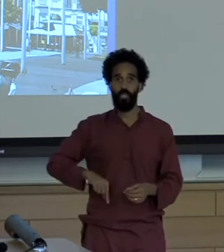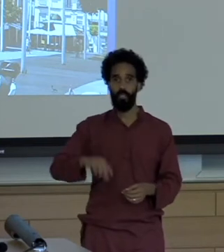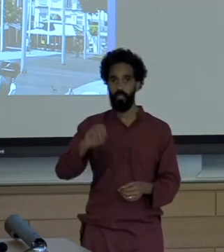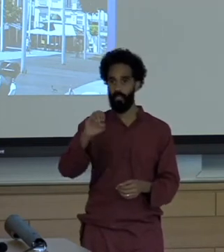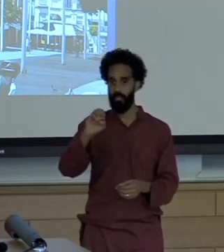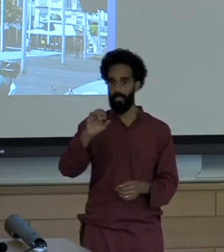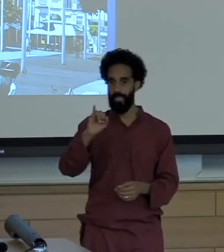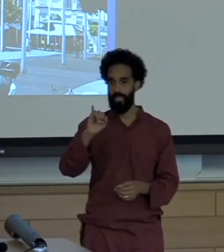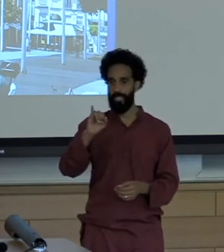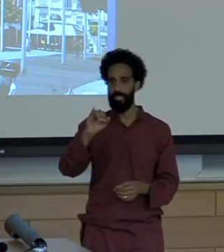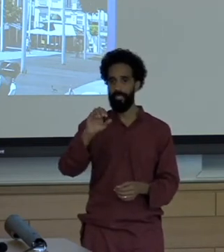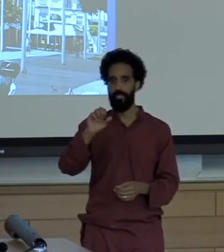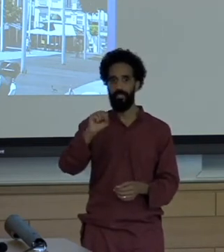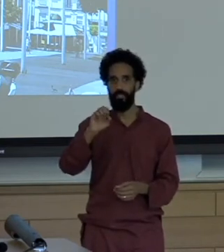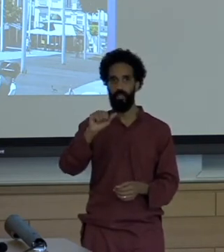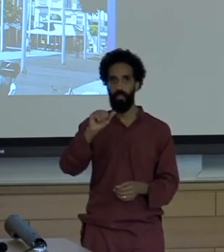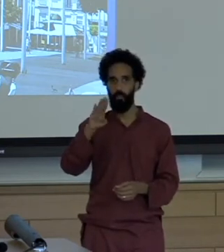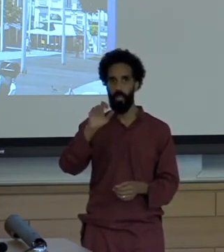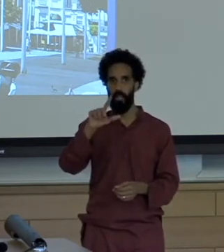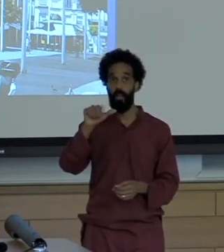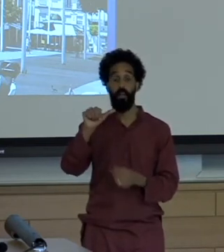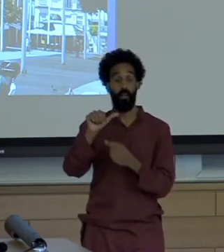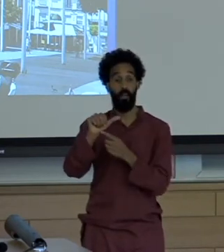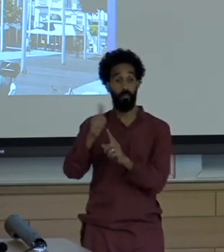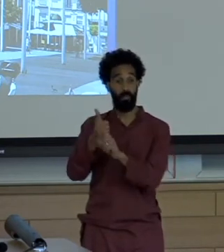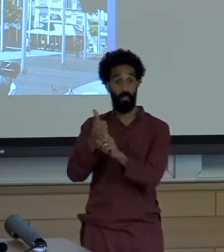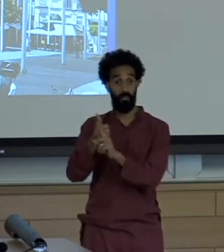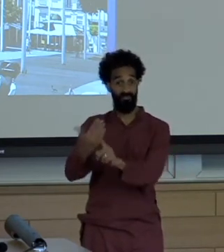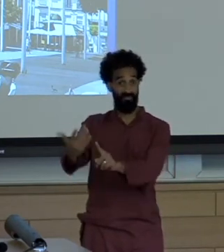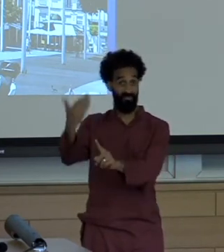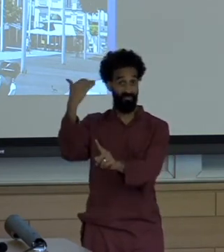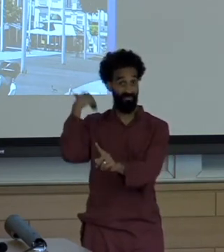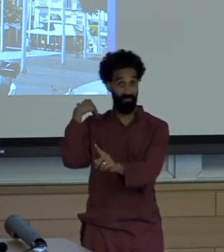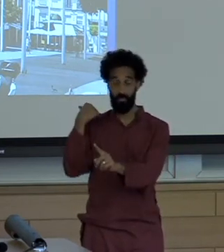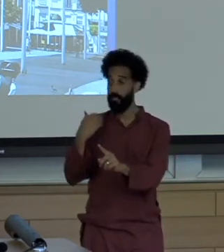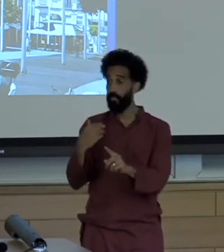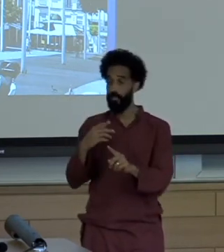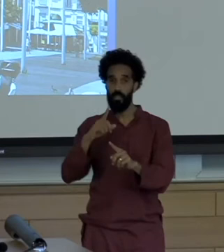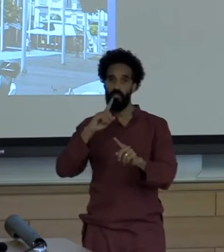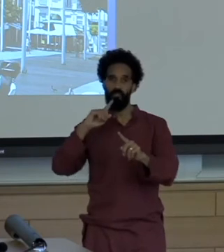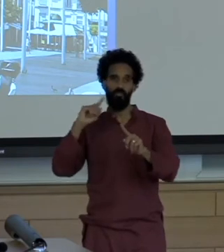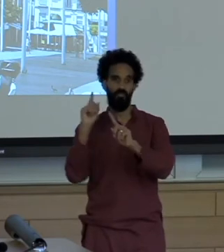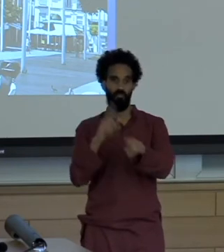gave the orders to Magellan